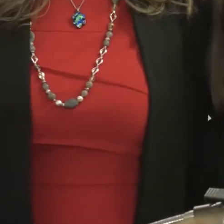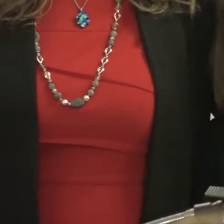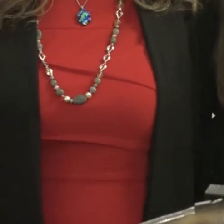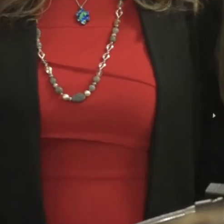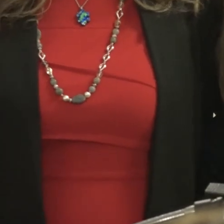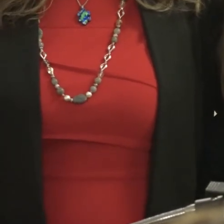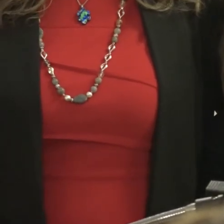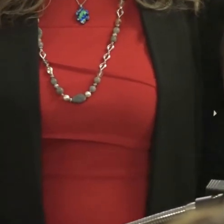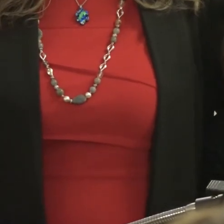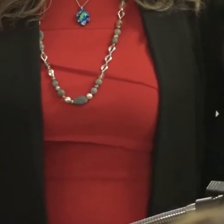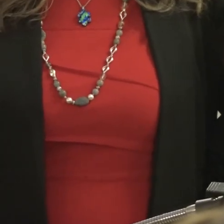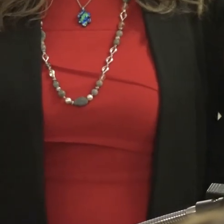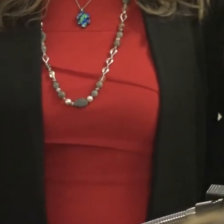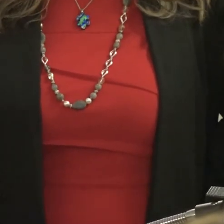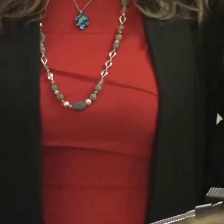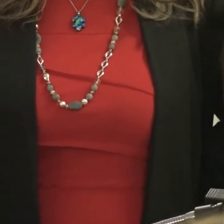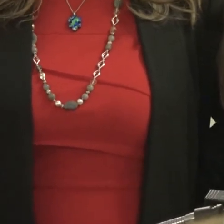Good evening I am Anna Smith